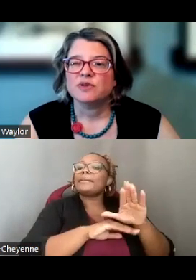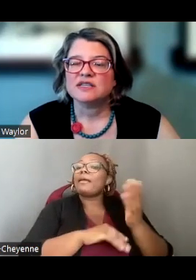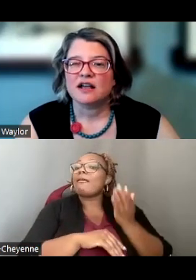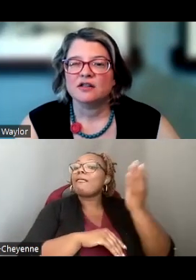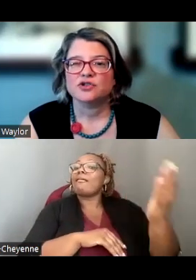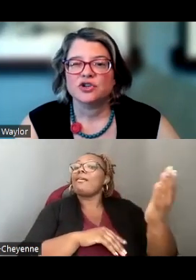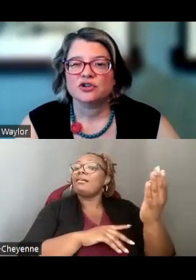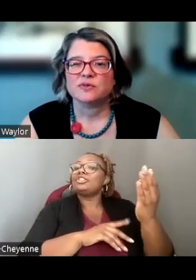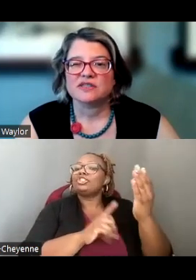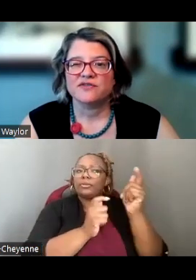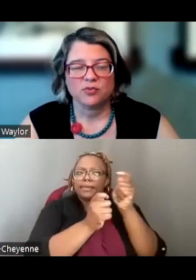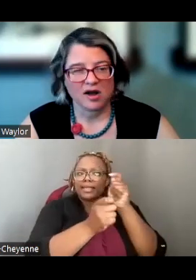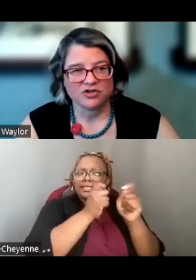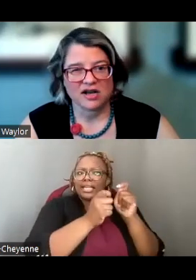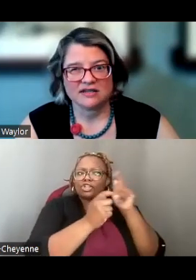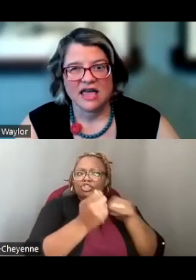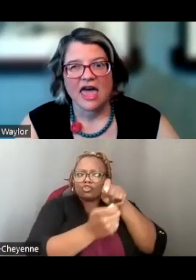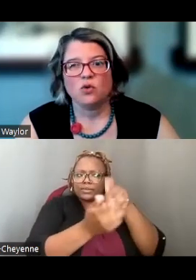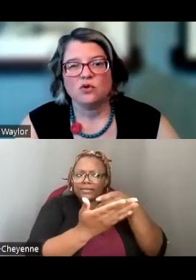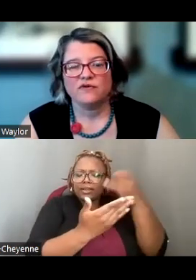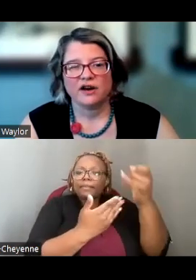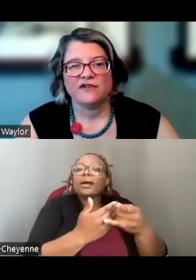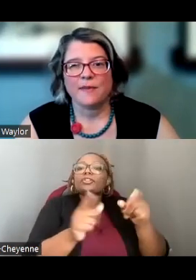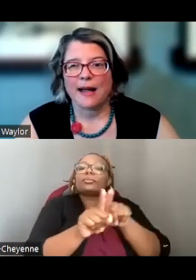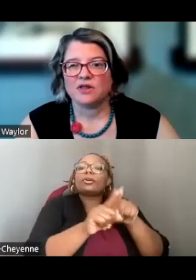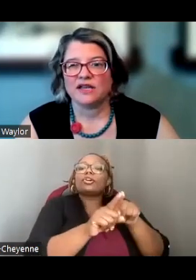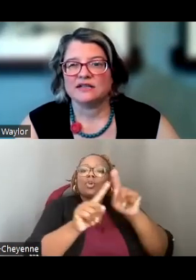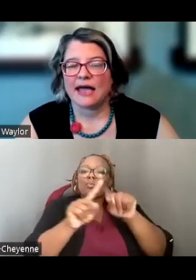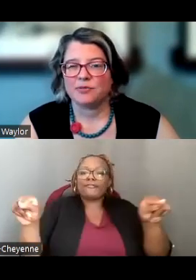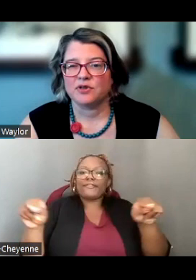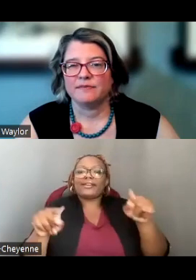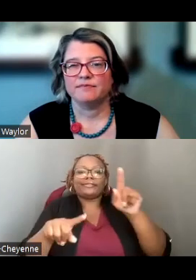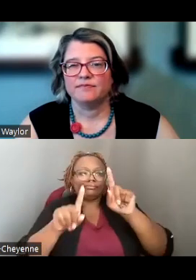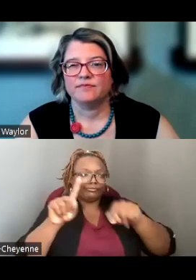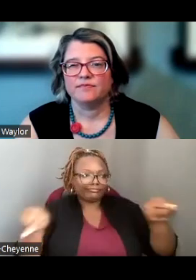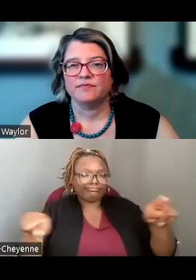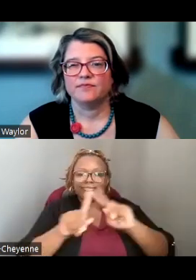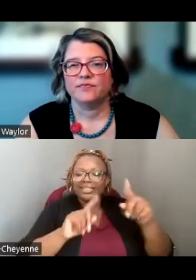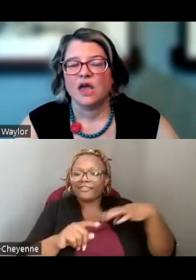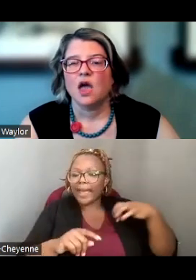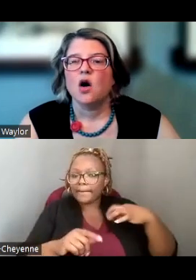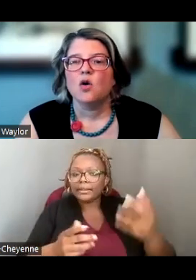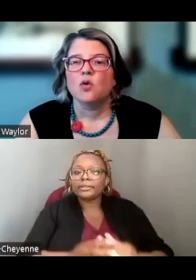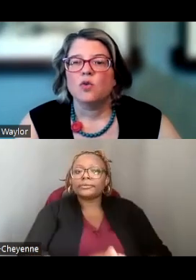SHOULD BE TAILORED TO YOUR SPECIFIC PROJECT AND WILL VARY FROM APPLICANT TO APPLICANT.